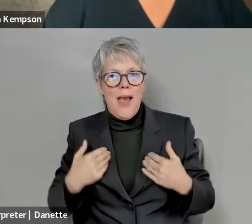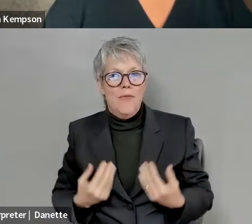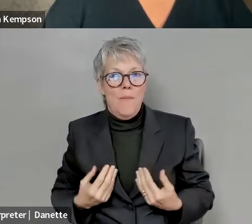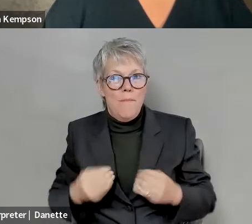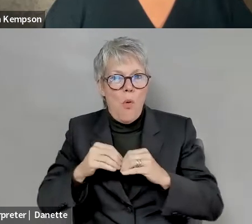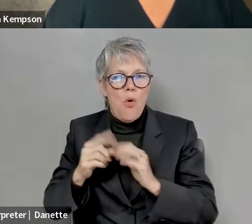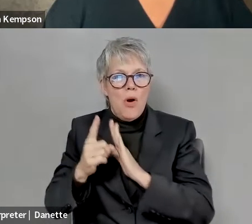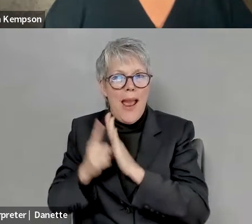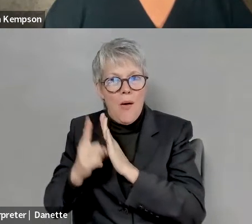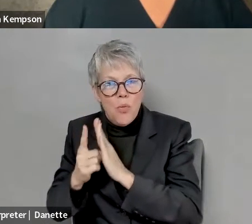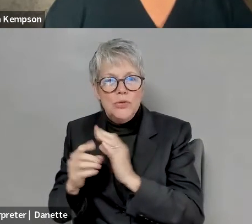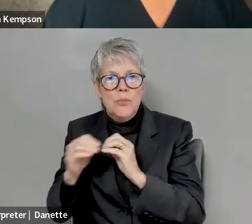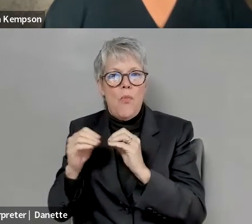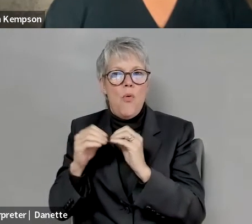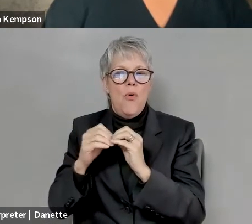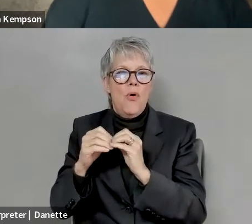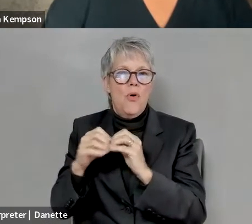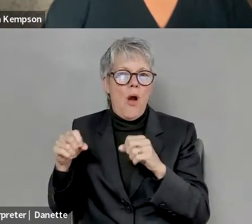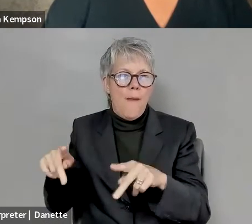Michael Smith: and whenever